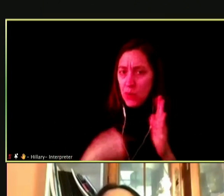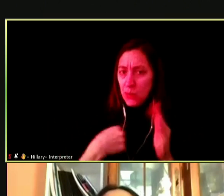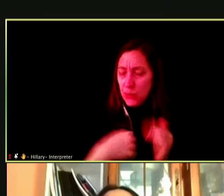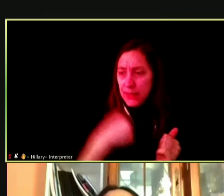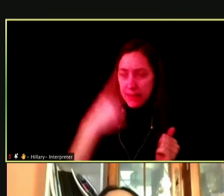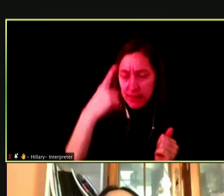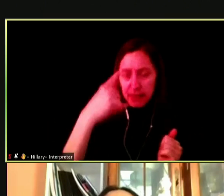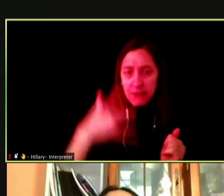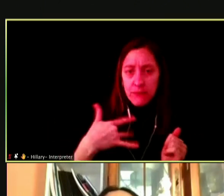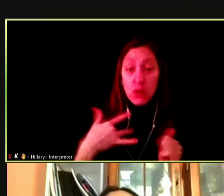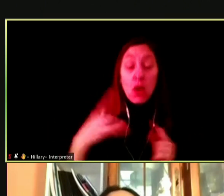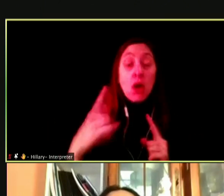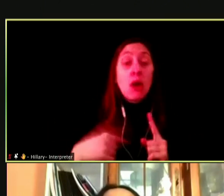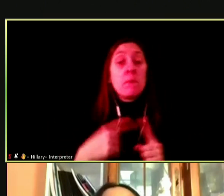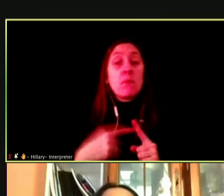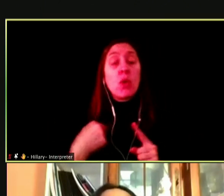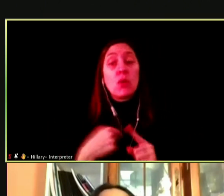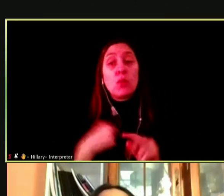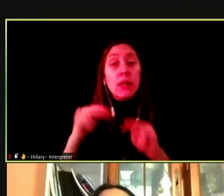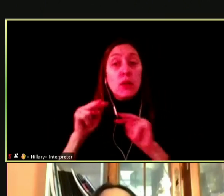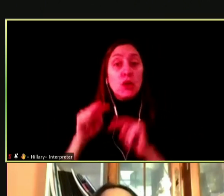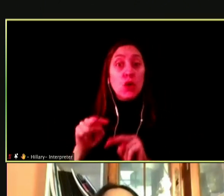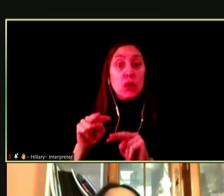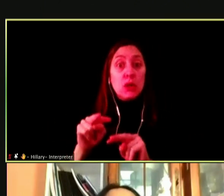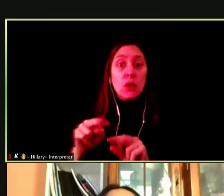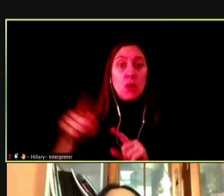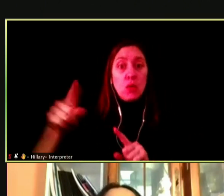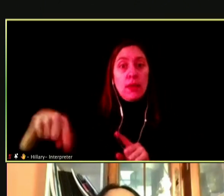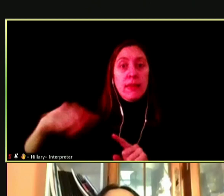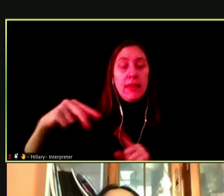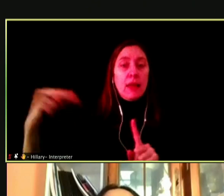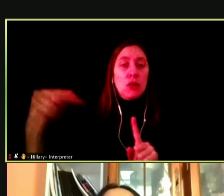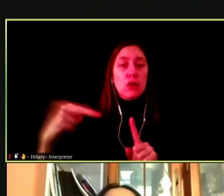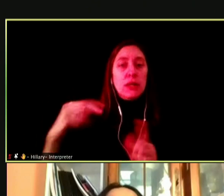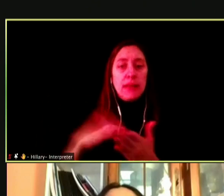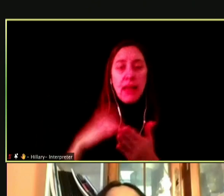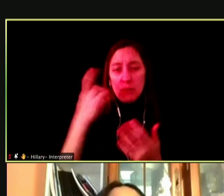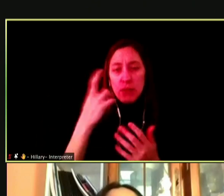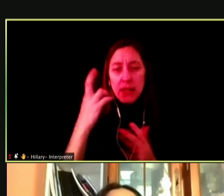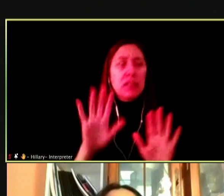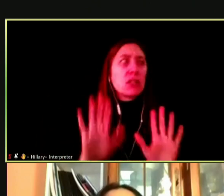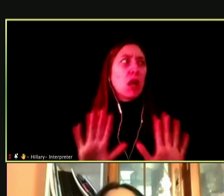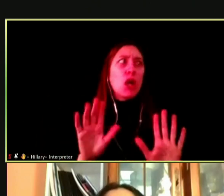AND WHEN WE LOOK AT THAT, WHEN THEY LOOK AT THAT, WHEN THEY REALIZE I CAN'T FIT IN, IS